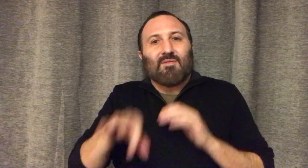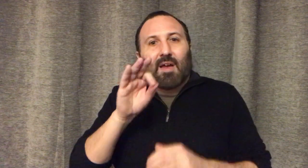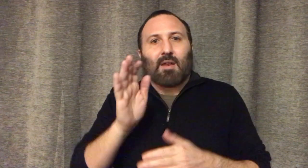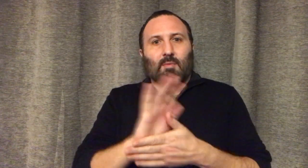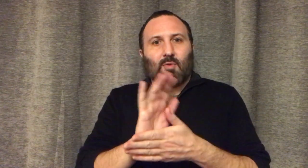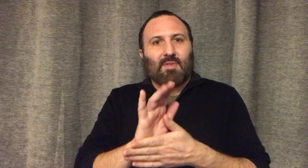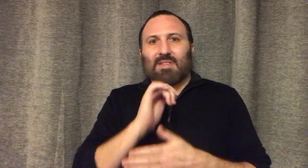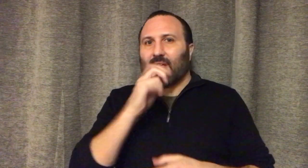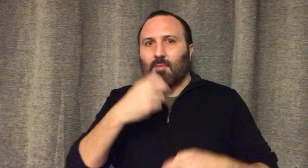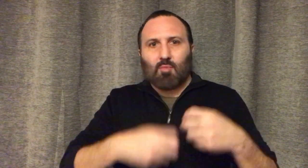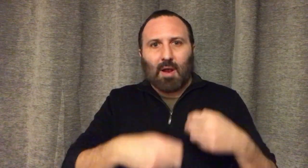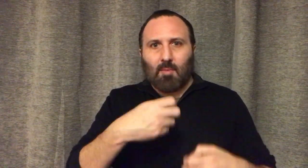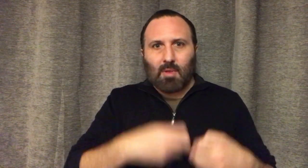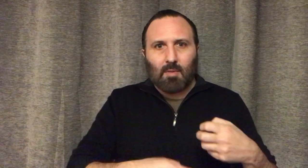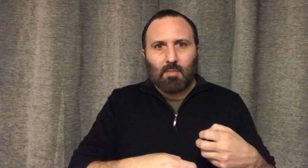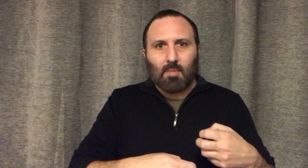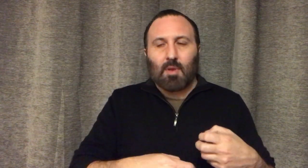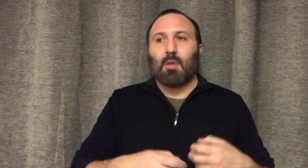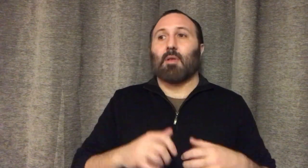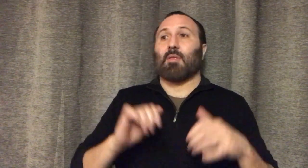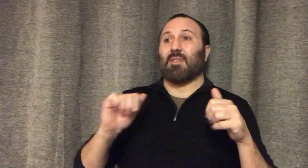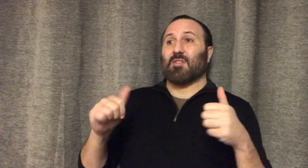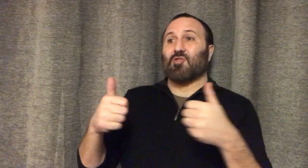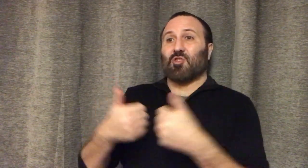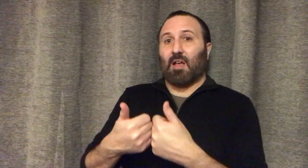Finding films is not a problem anymore.